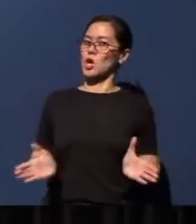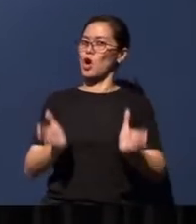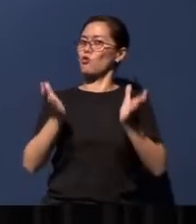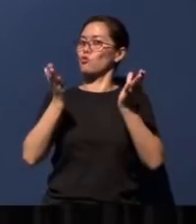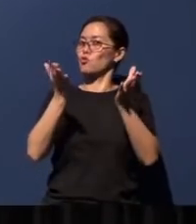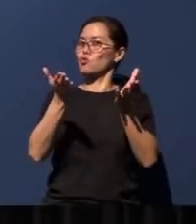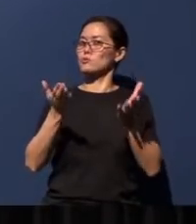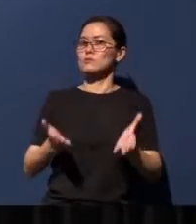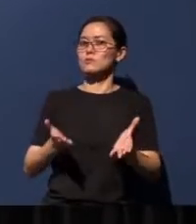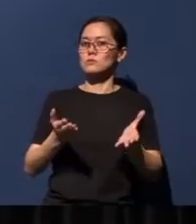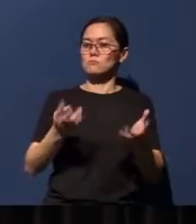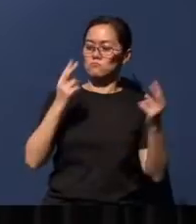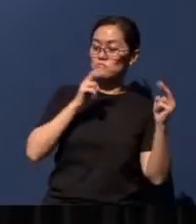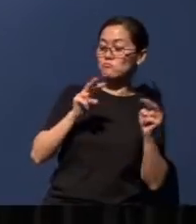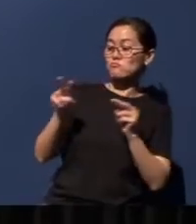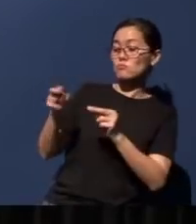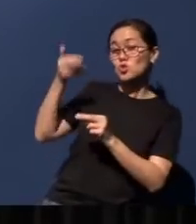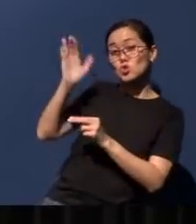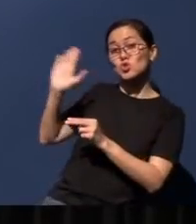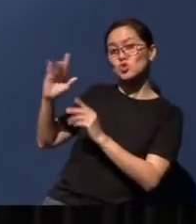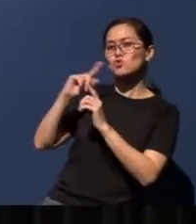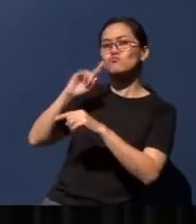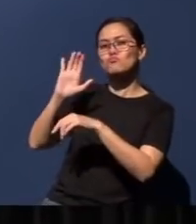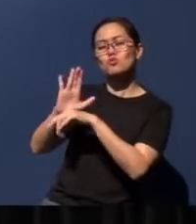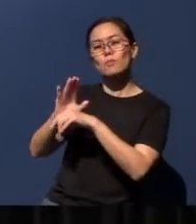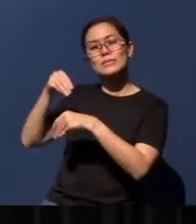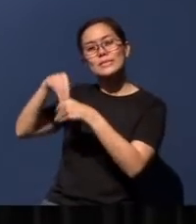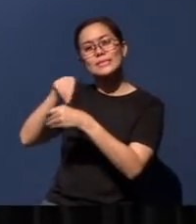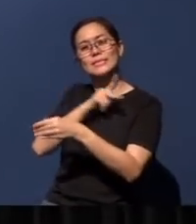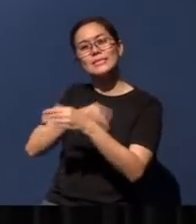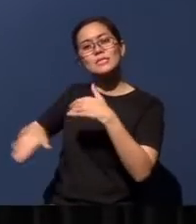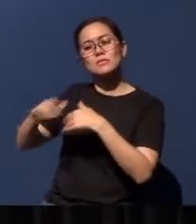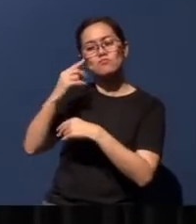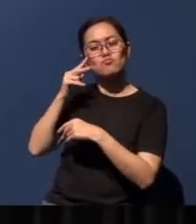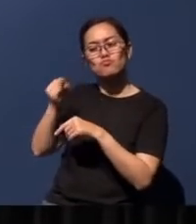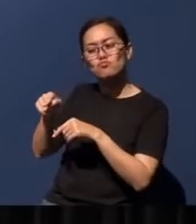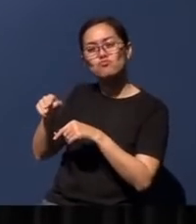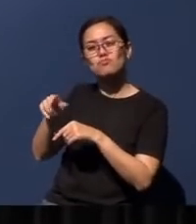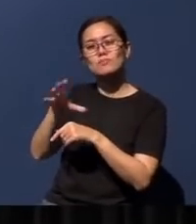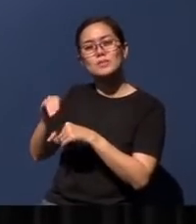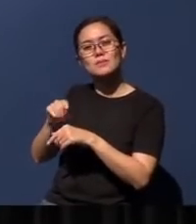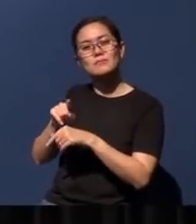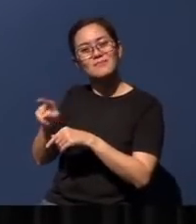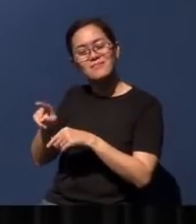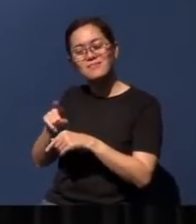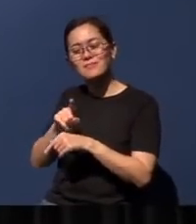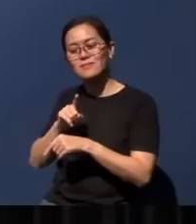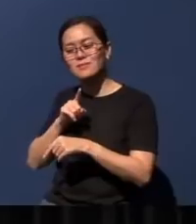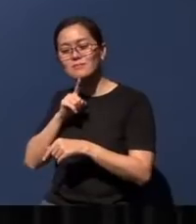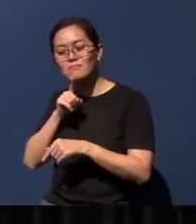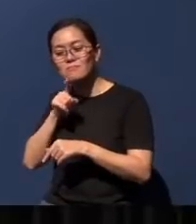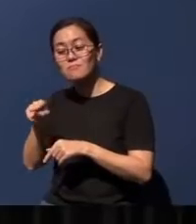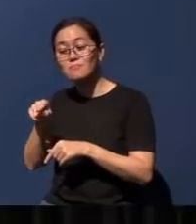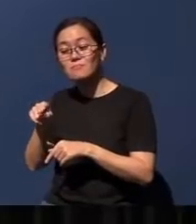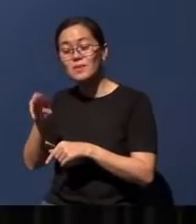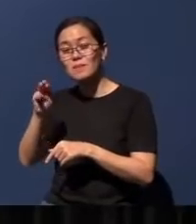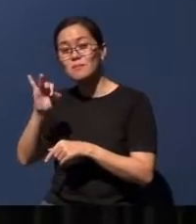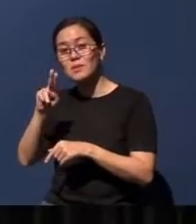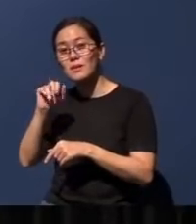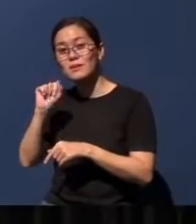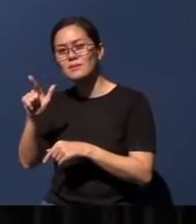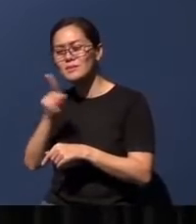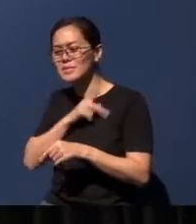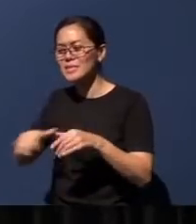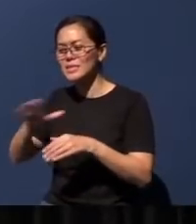Look to God's promises in the kingdom. And may the reality of the Millennial Kingdom give us hope to